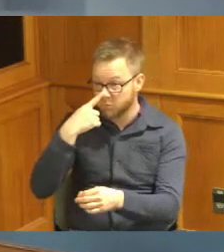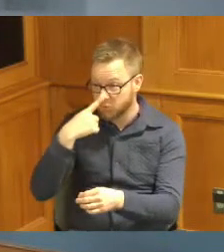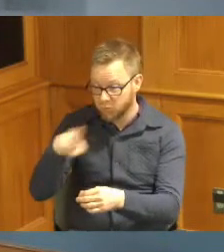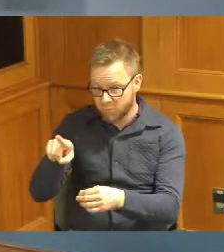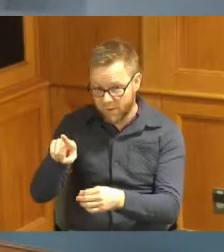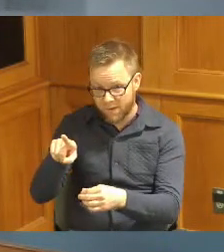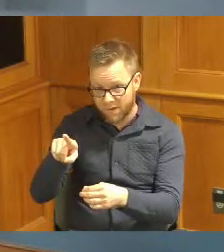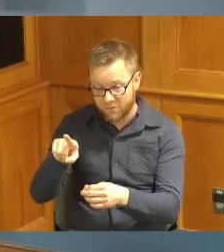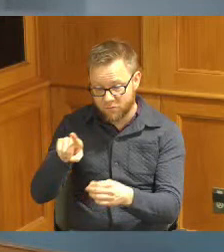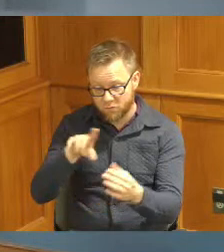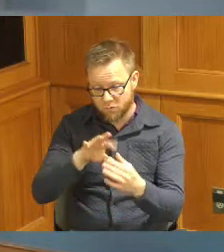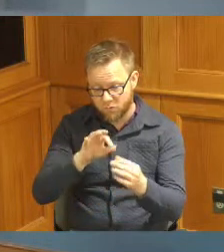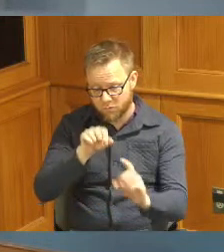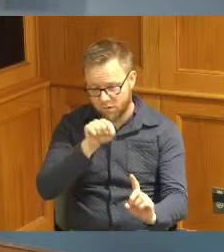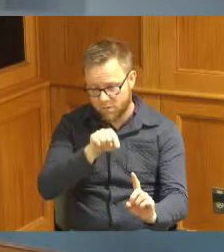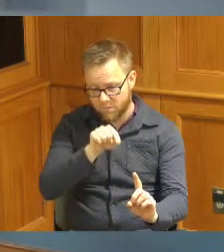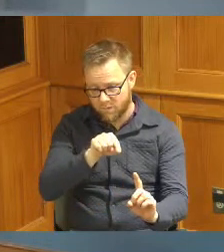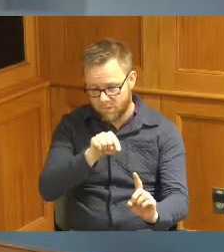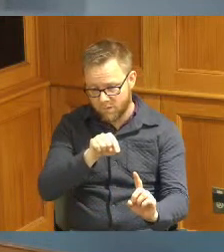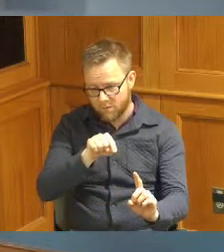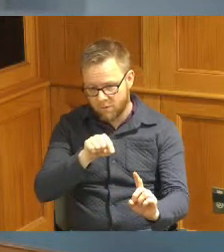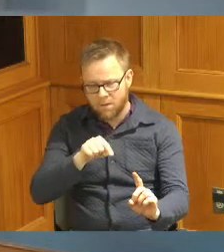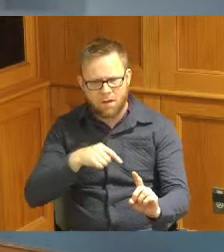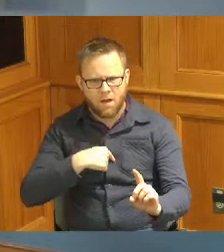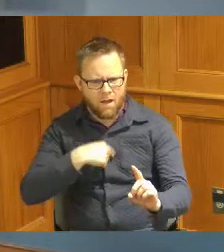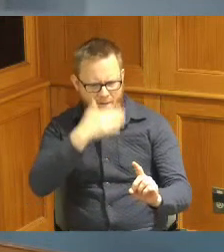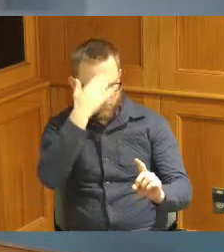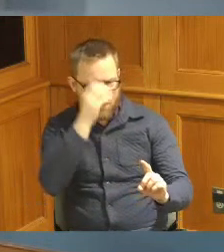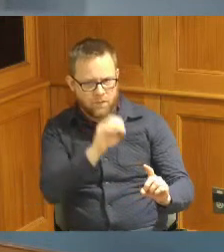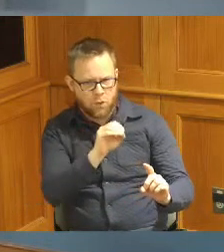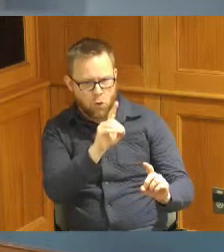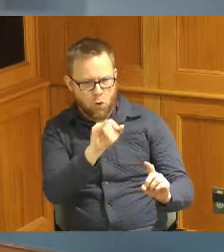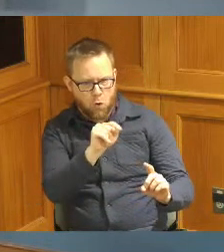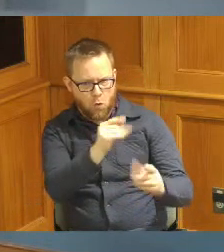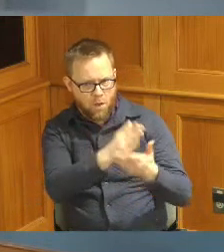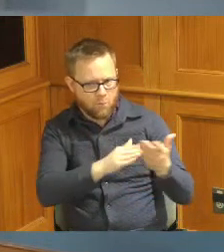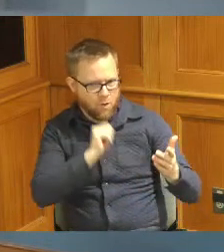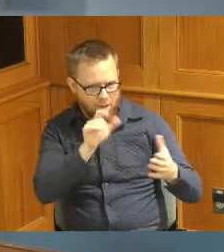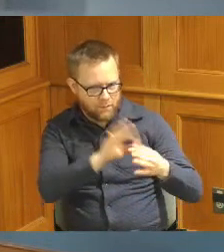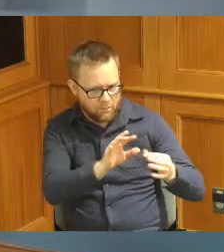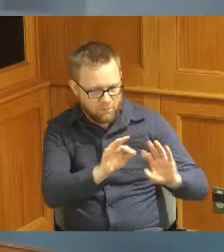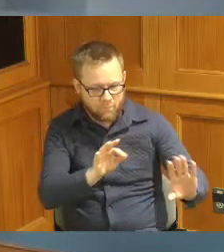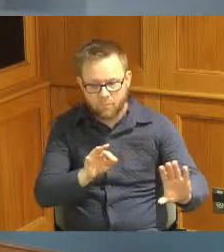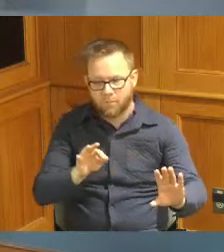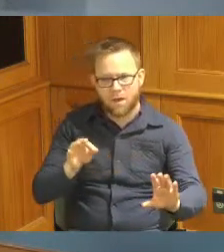the I didn't address the ODOT part but the part that we had gotten we had gotten declined from